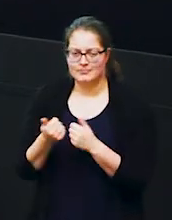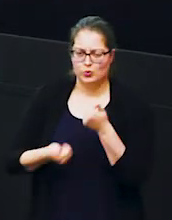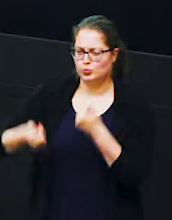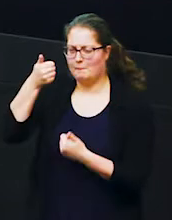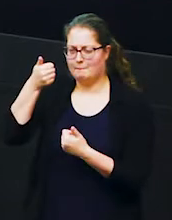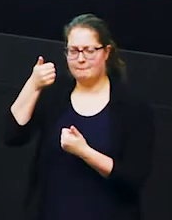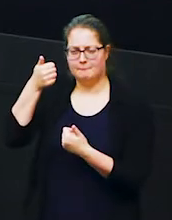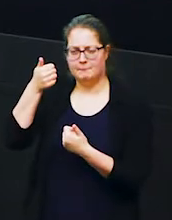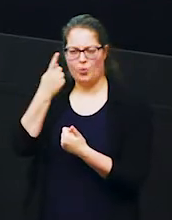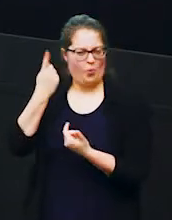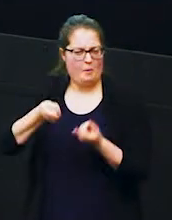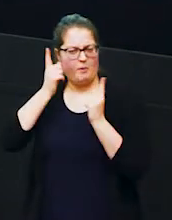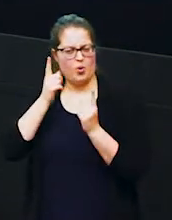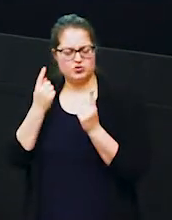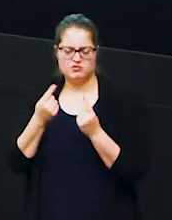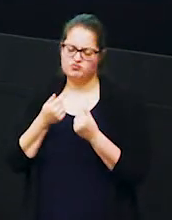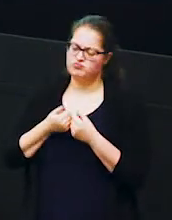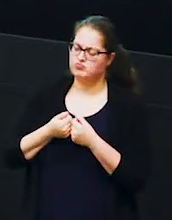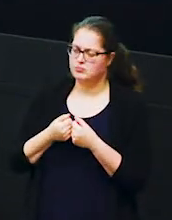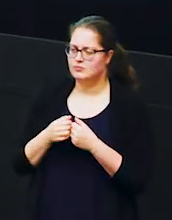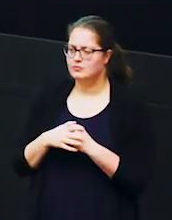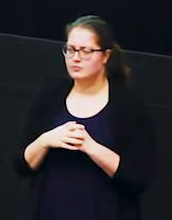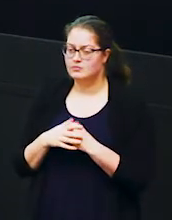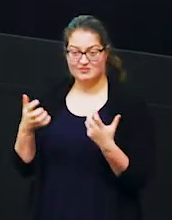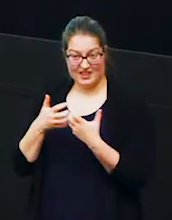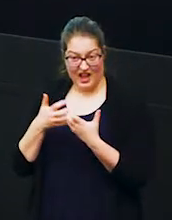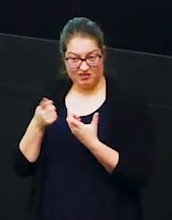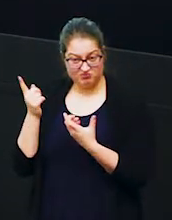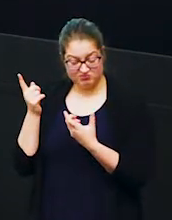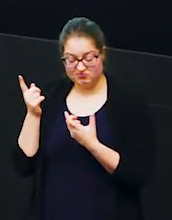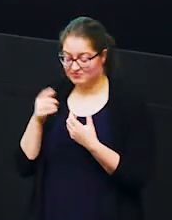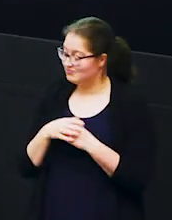so who's the boss of who so one way that we can tell this is is looking at what happens